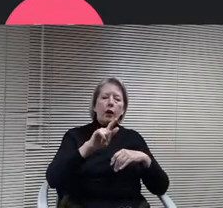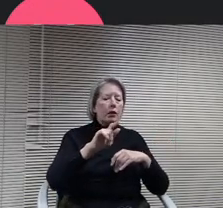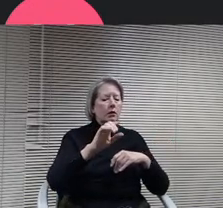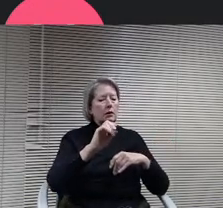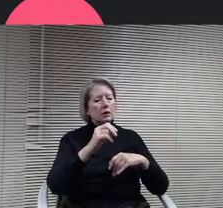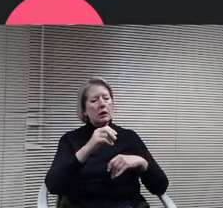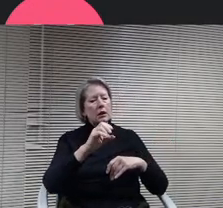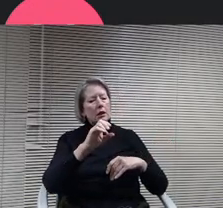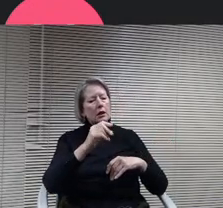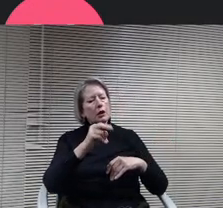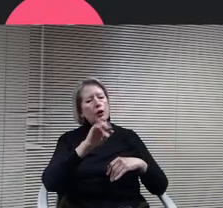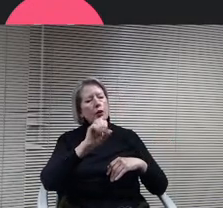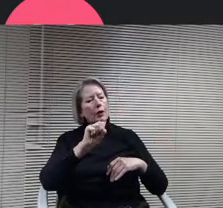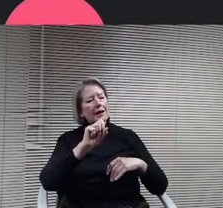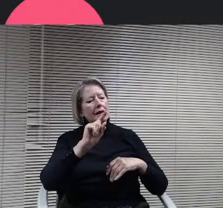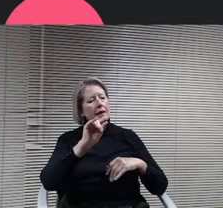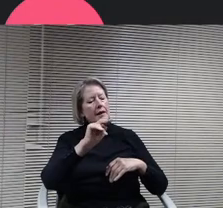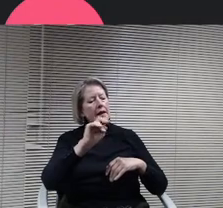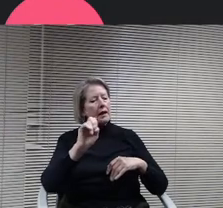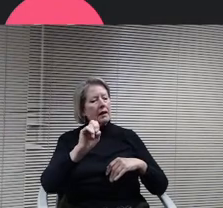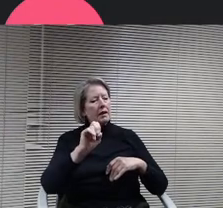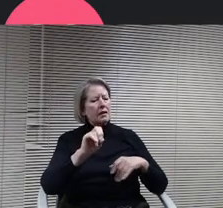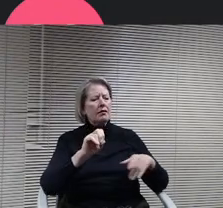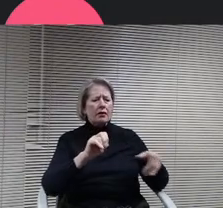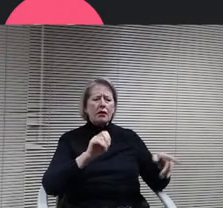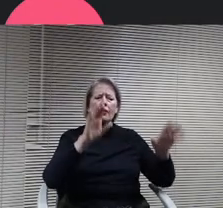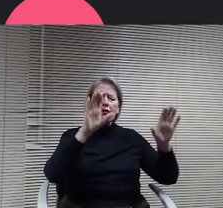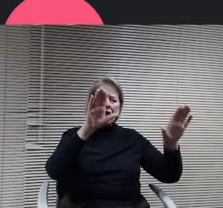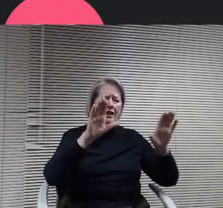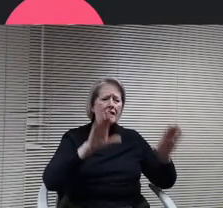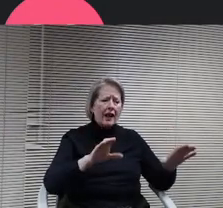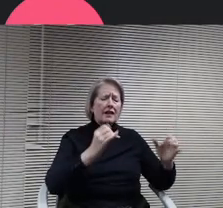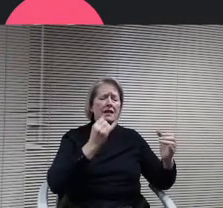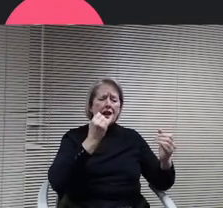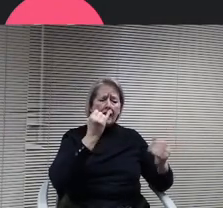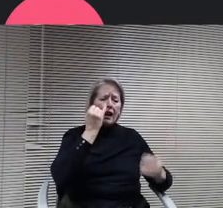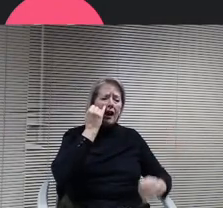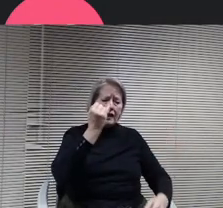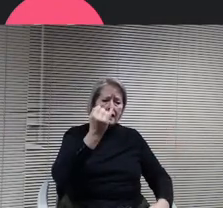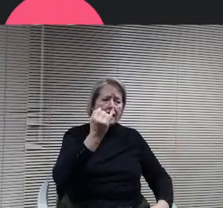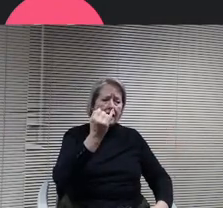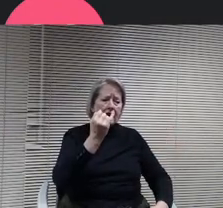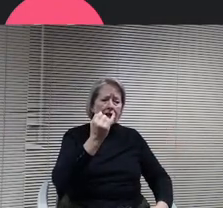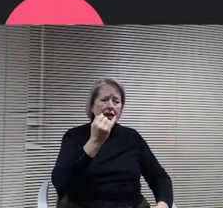Yes, I did have a question. I think this is a fantastic idea and I love having the kids closer. Our neighbors